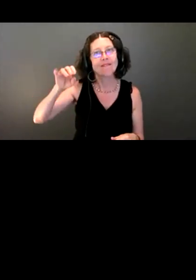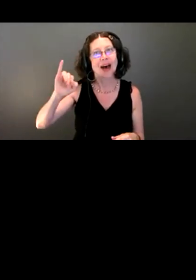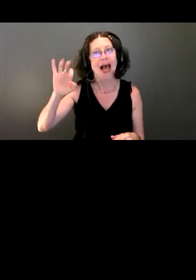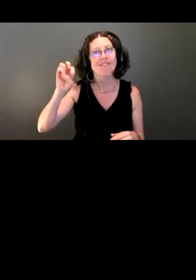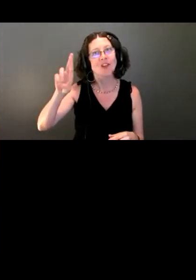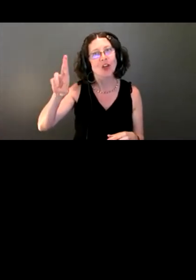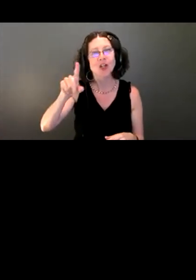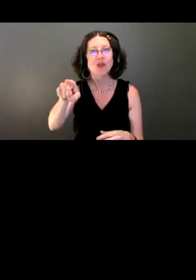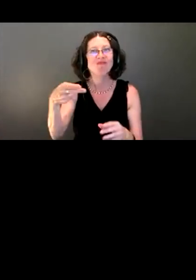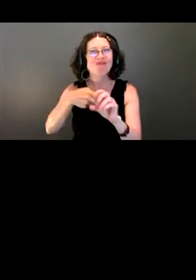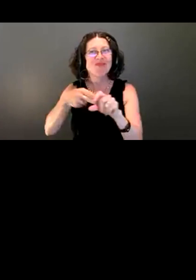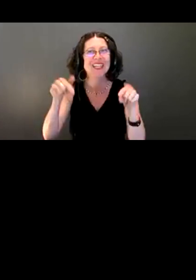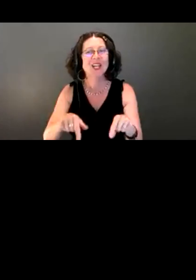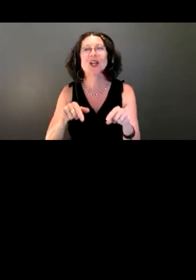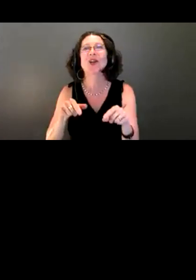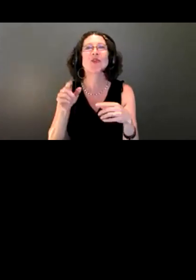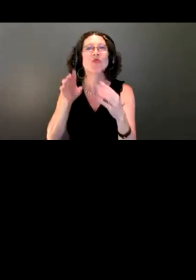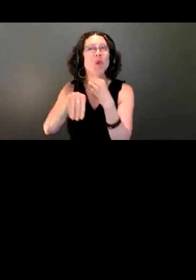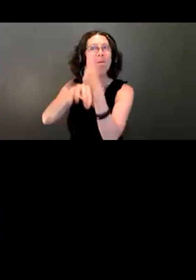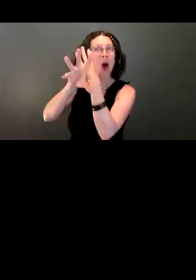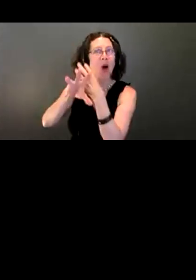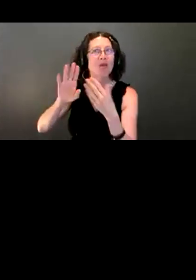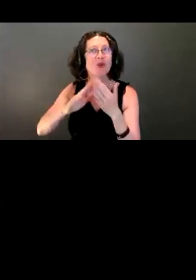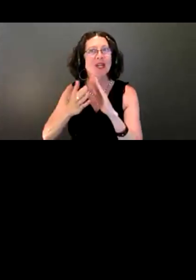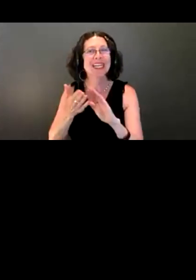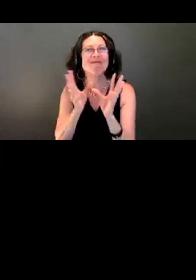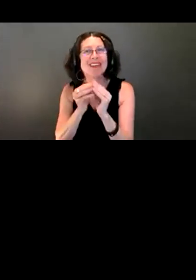community meeting hosted by King County Wastewater Treatment